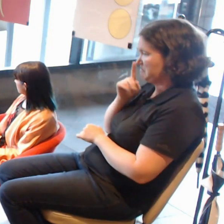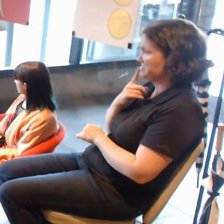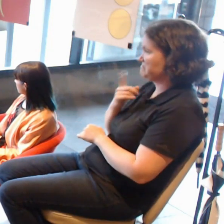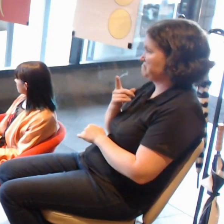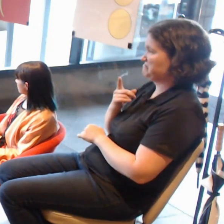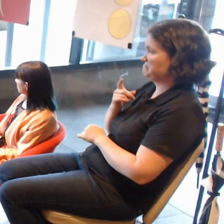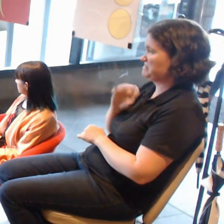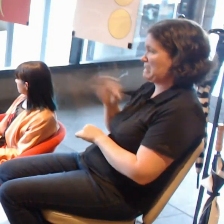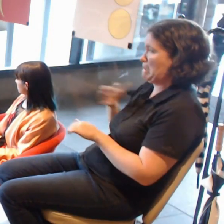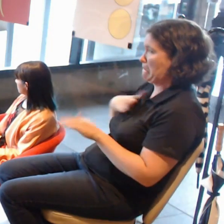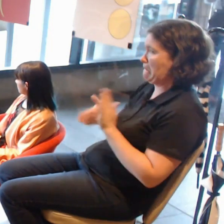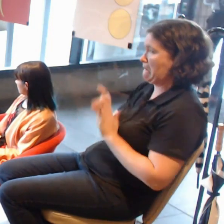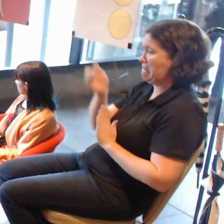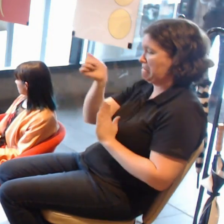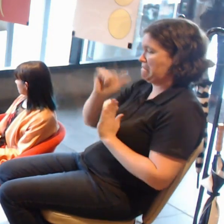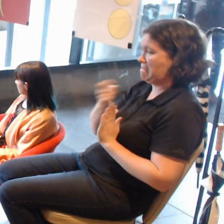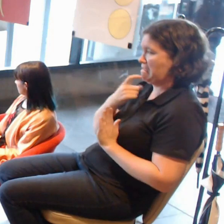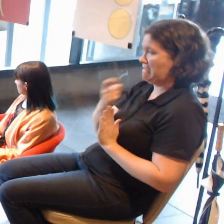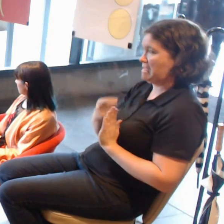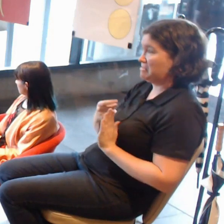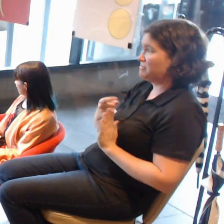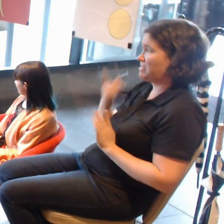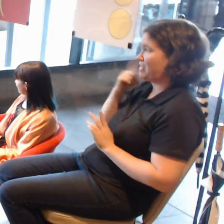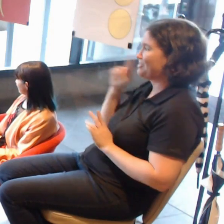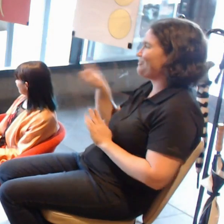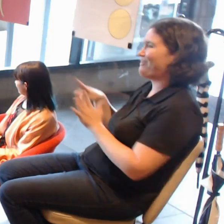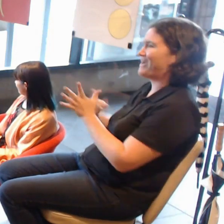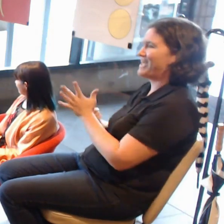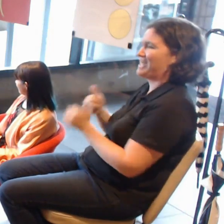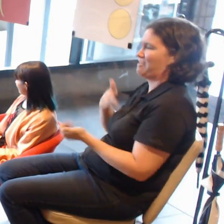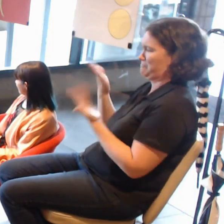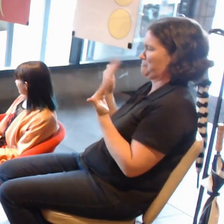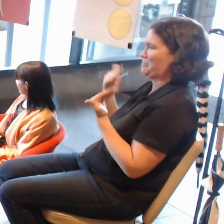But they thought AR was really cool - they were more from the gaming side.